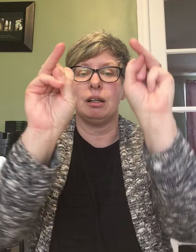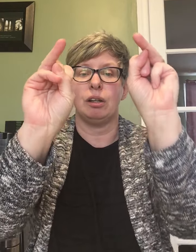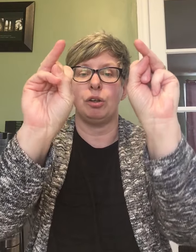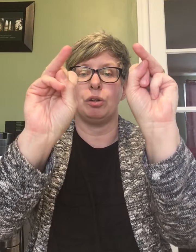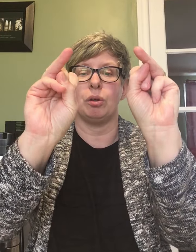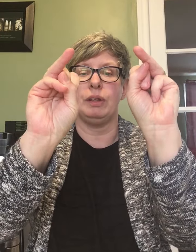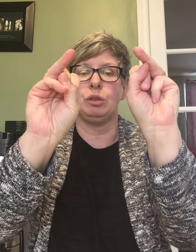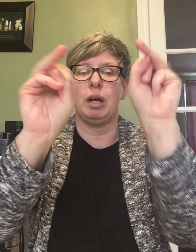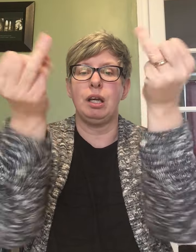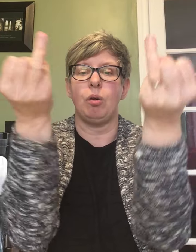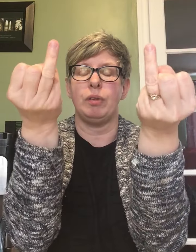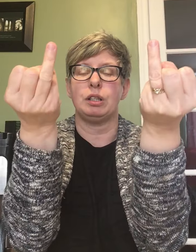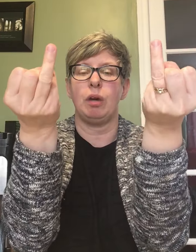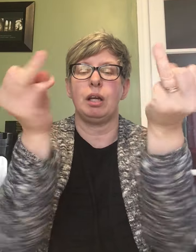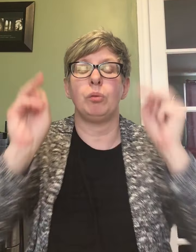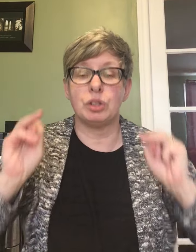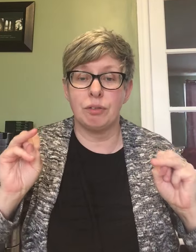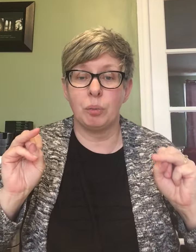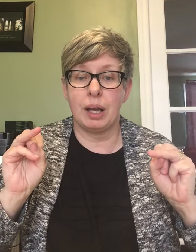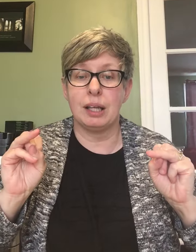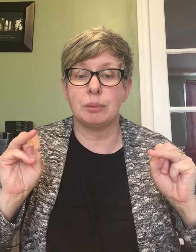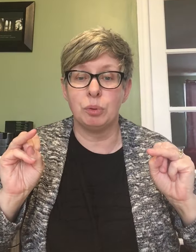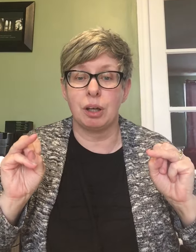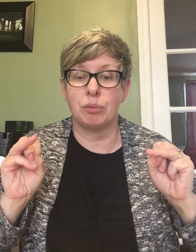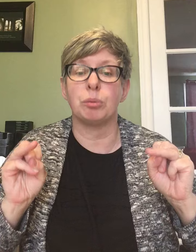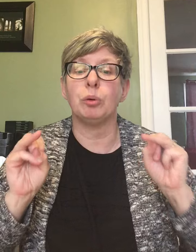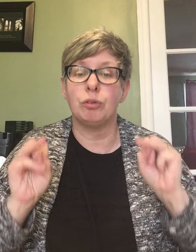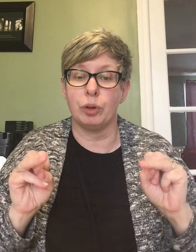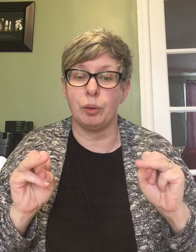You can do her this way or this way. Whichever way is most comfortable for you